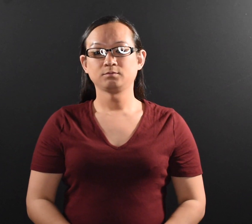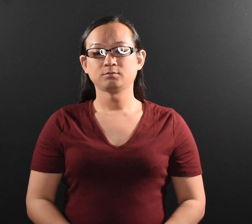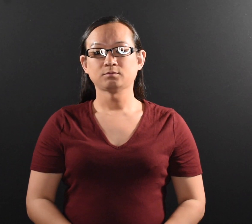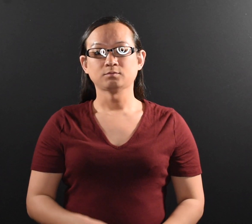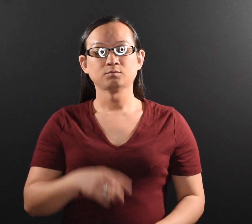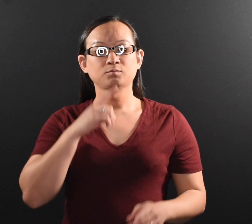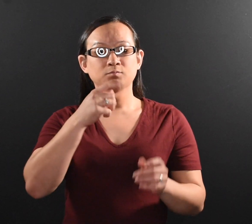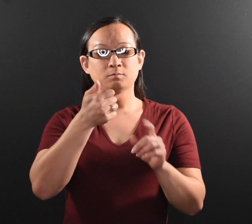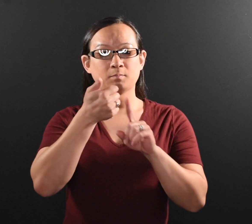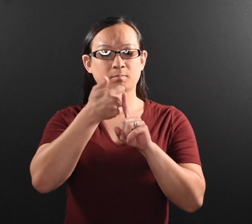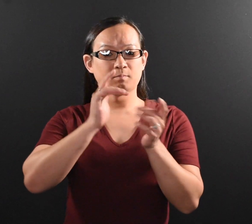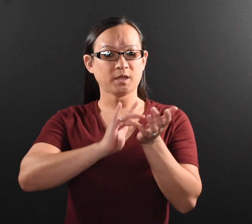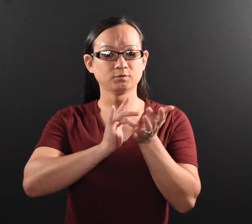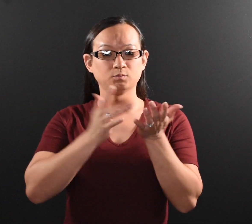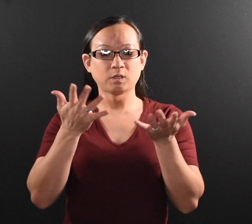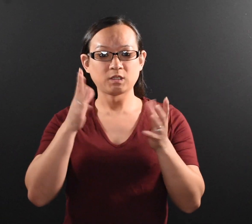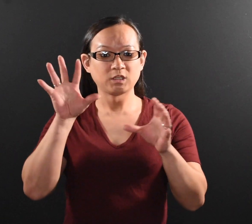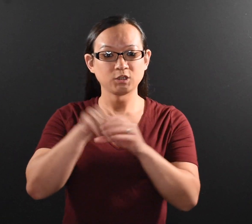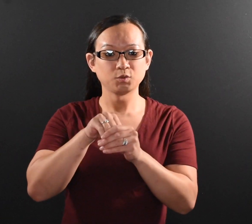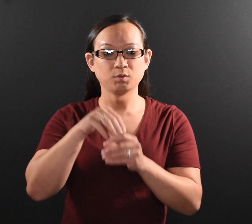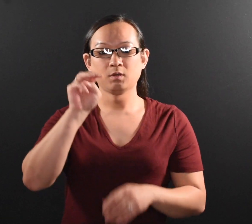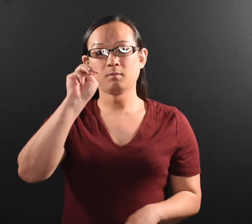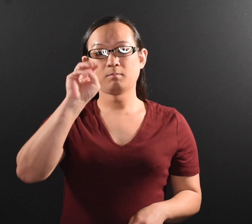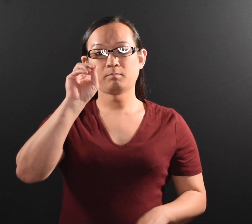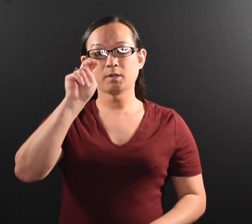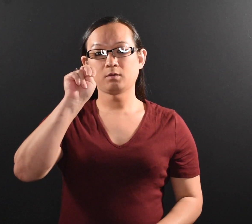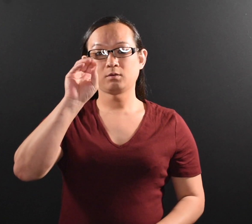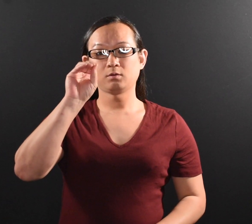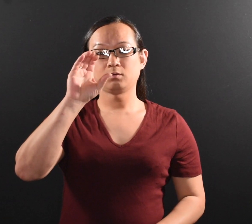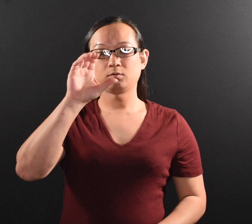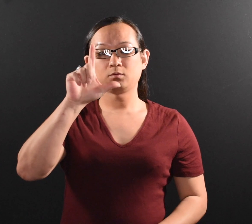The medications, which include monoclonal antibody treatment,